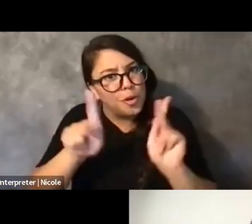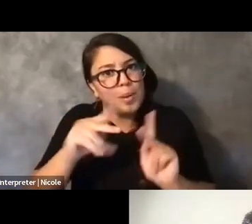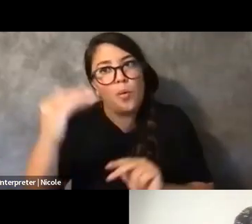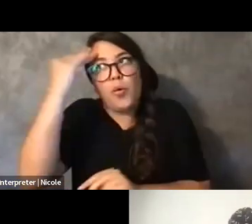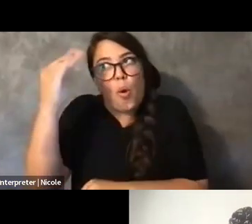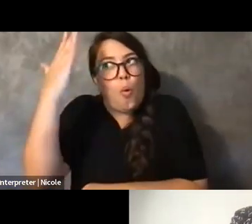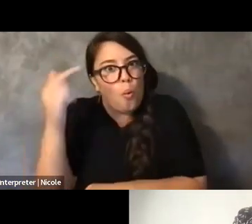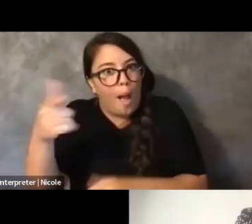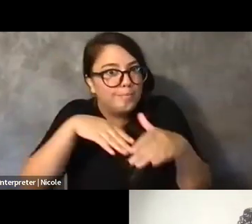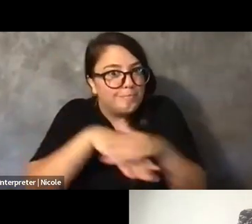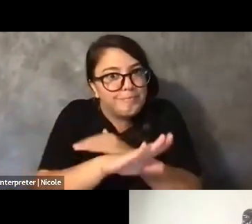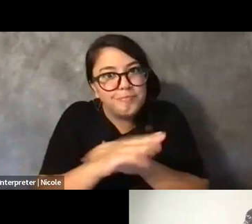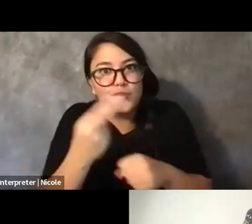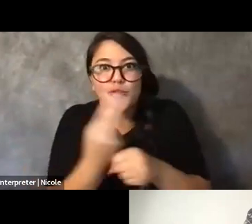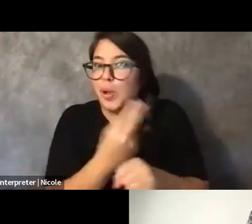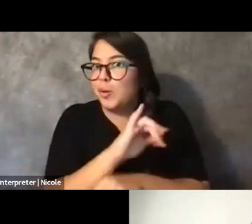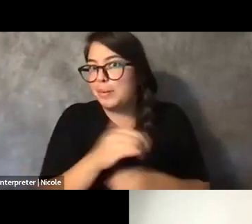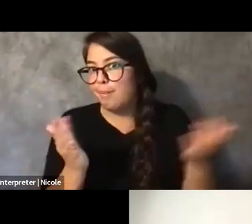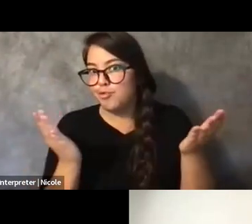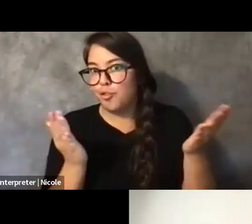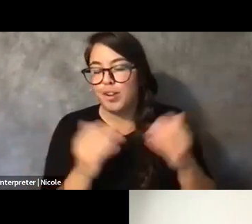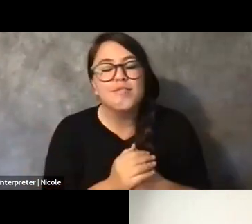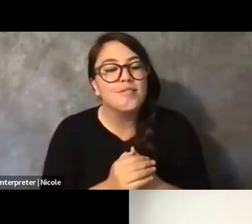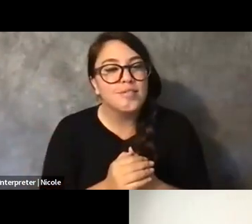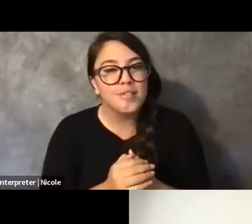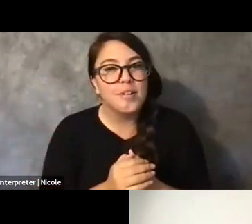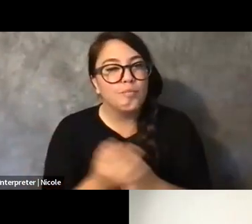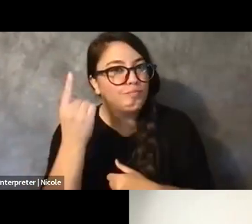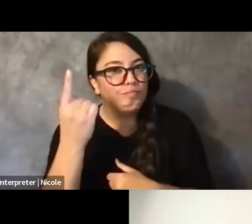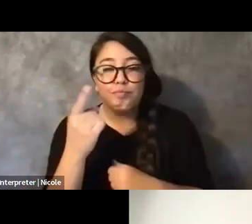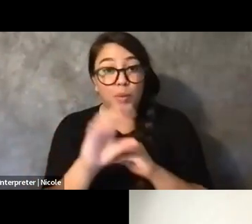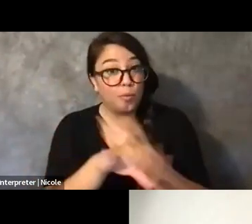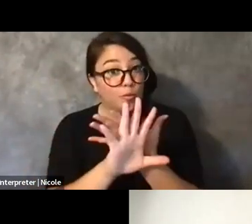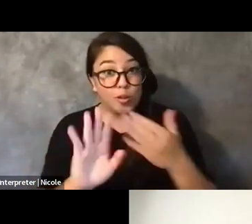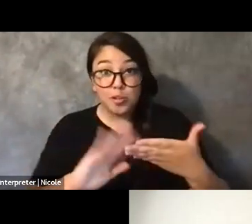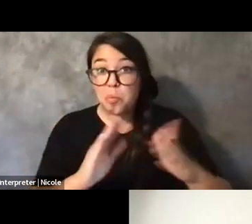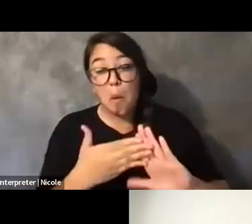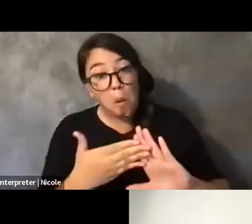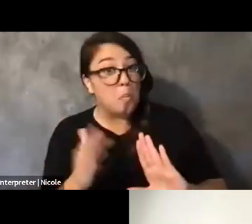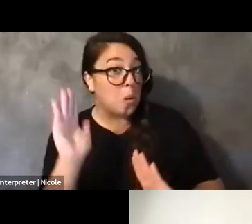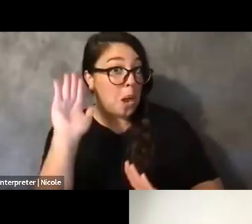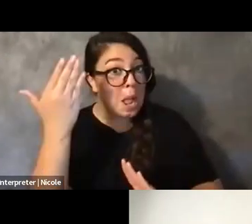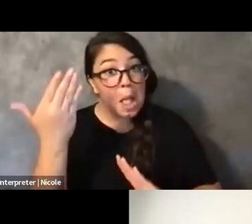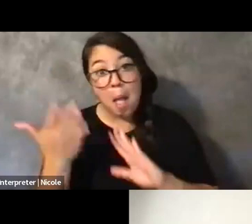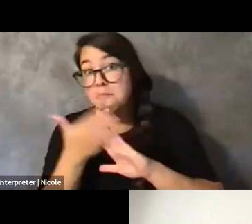So we've found, you know, a virtual community that works well within Discord.